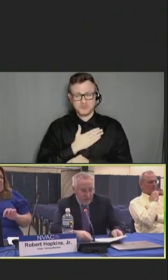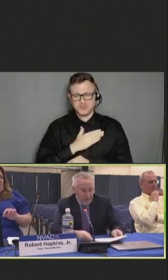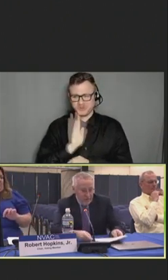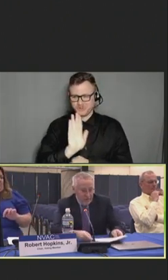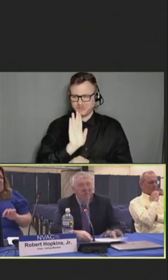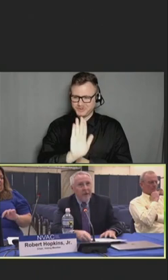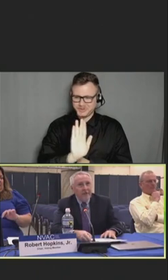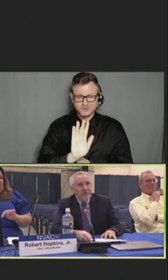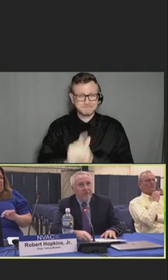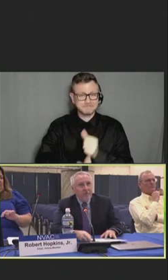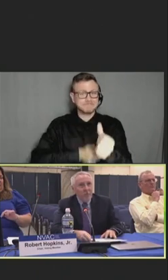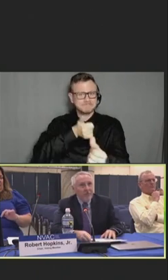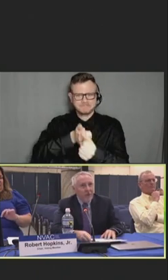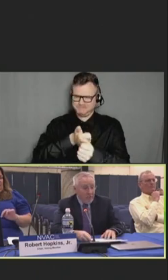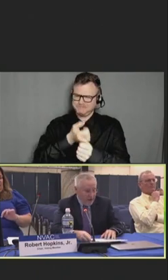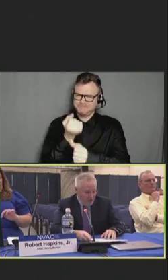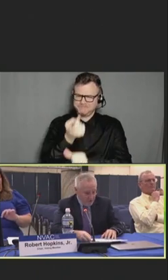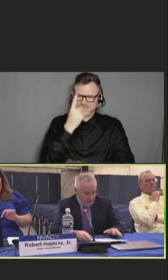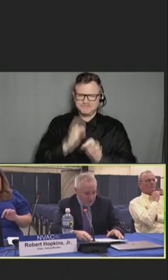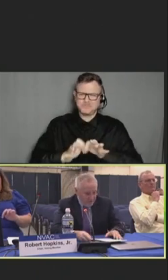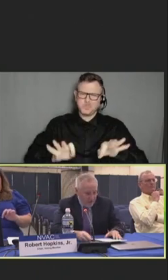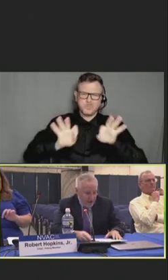This is important for our patients.